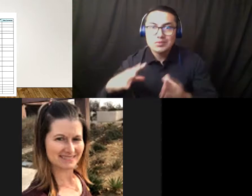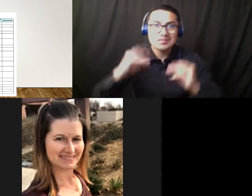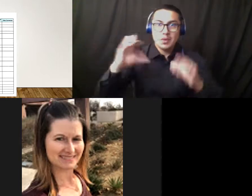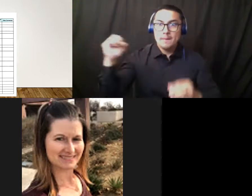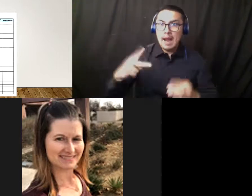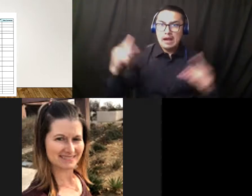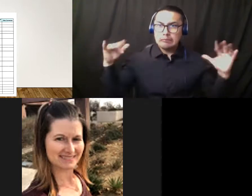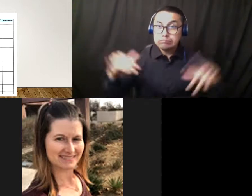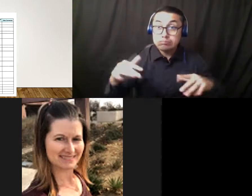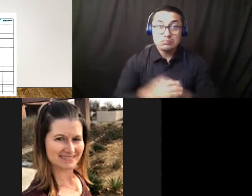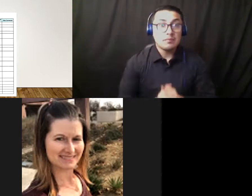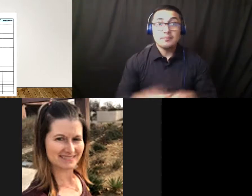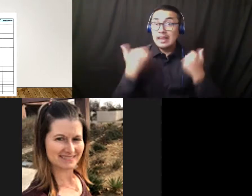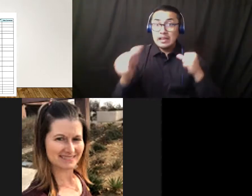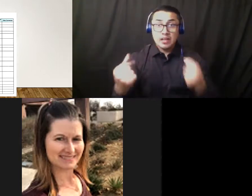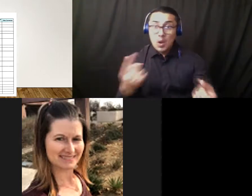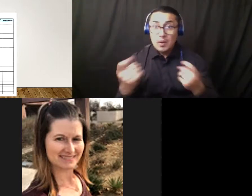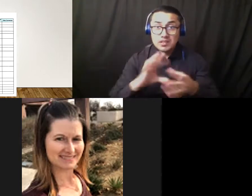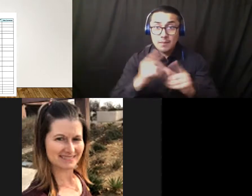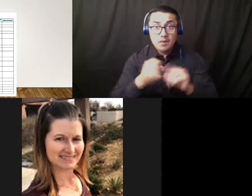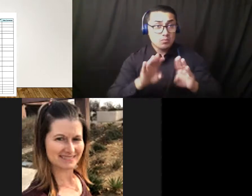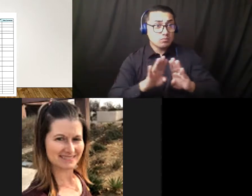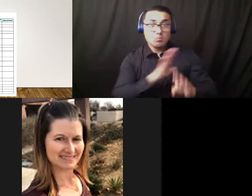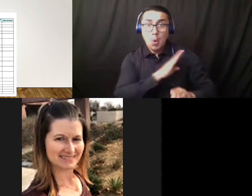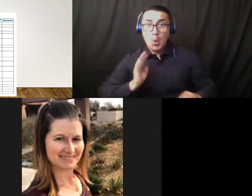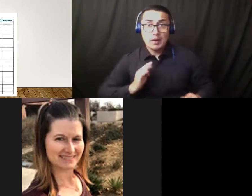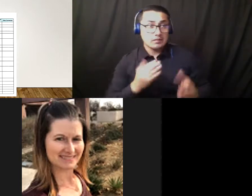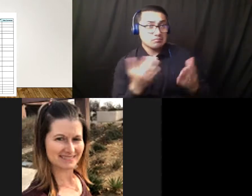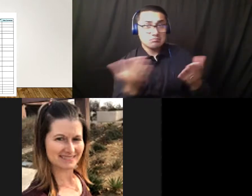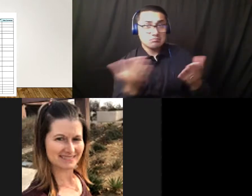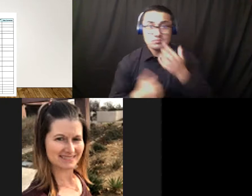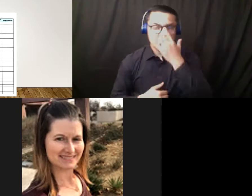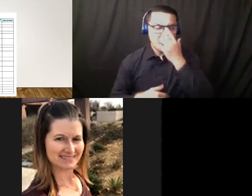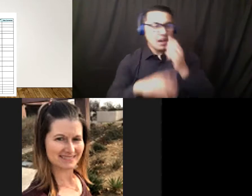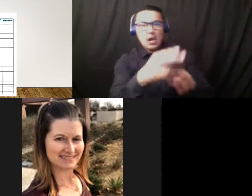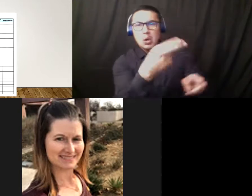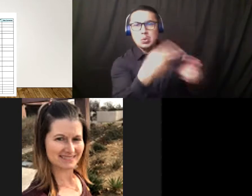comments from the Board? Mm, I, I have a quick question. Um,